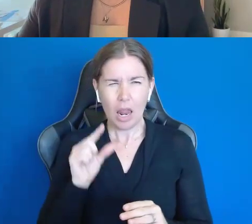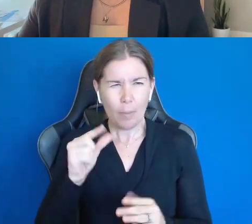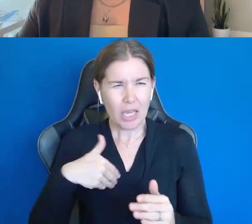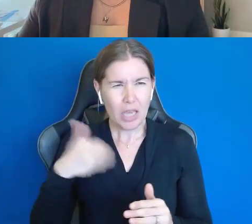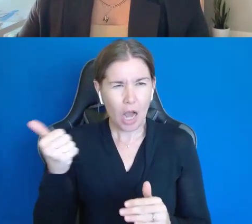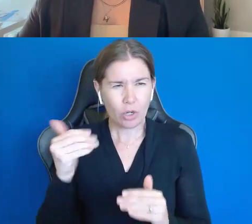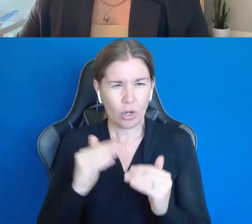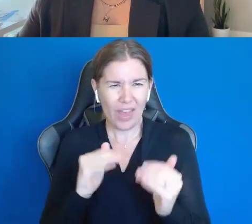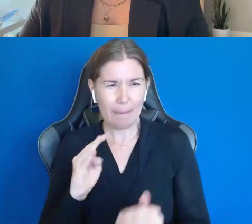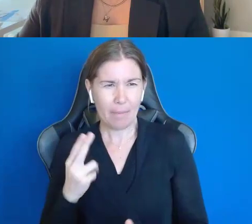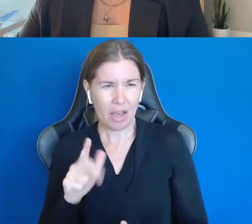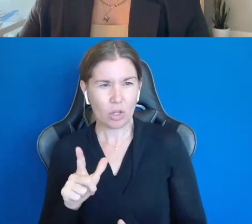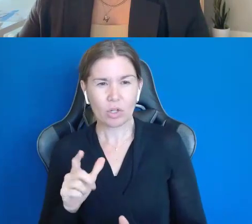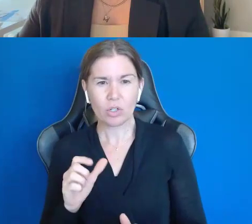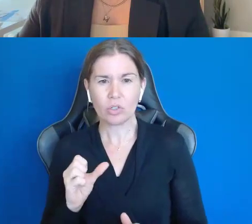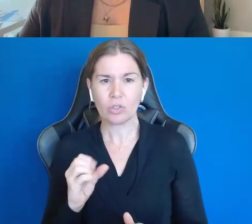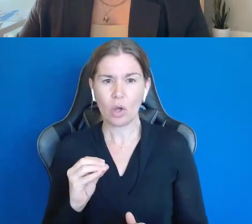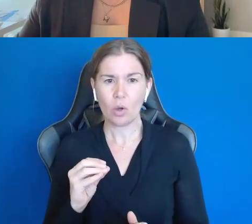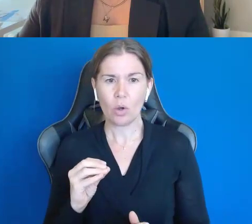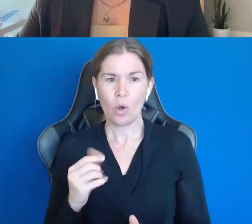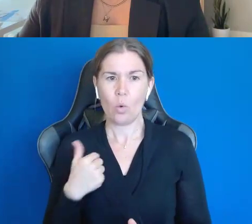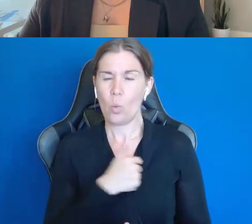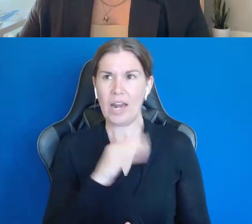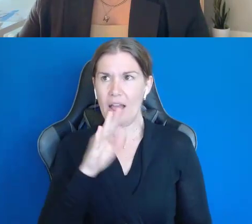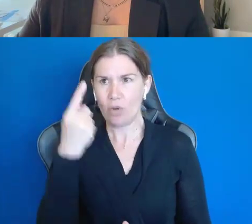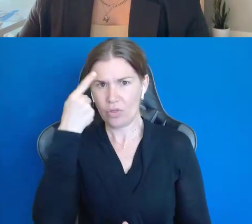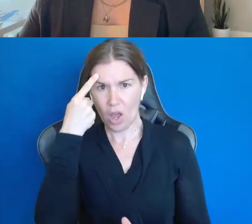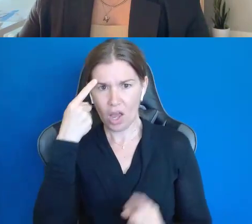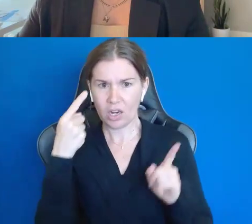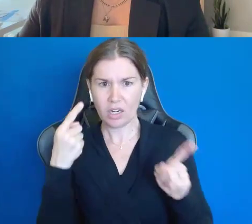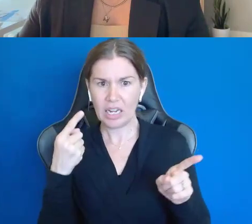So, we never really considered Michael wouldn't get employment, so we were not ready for this.